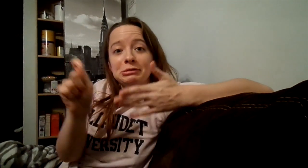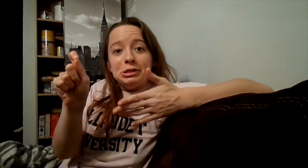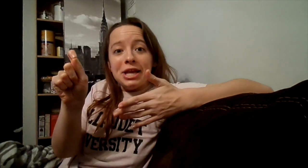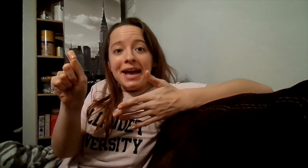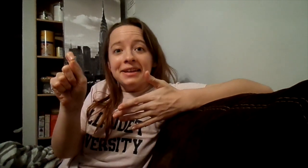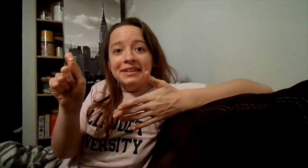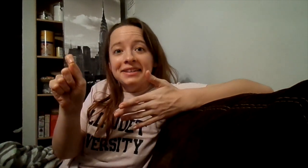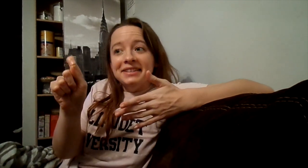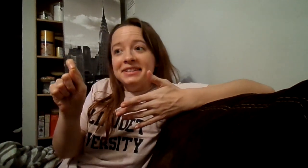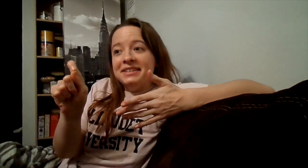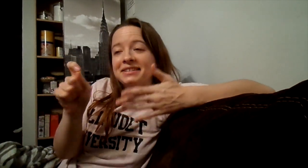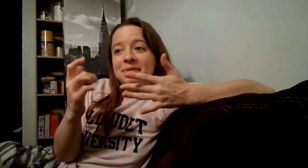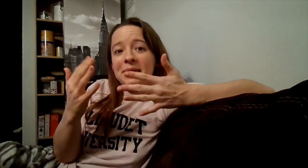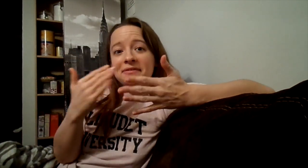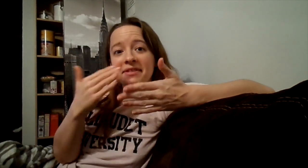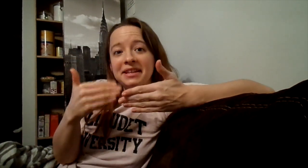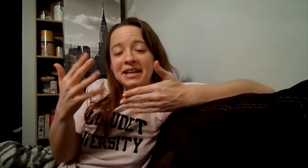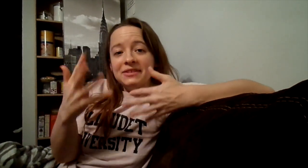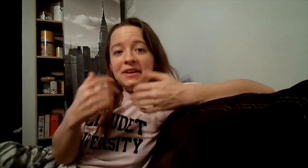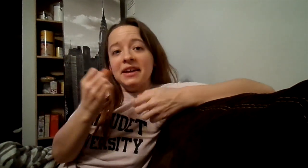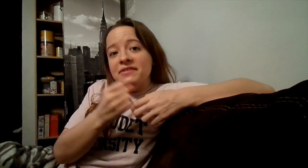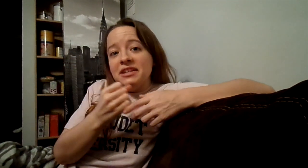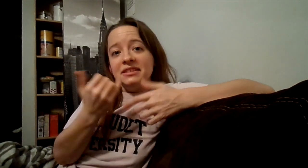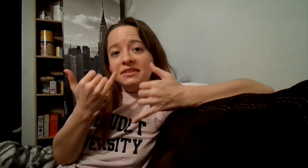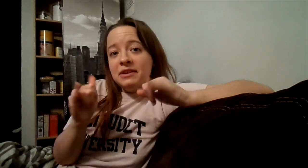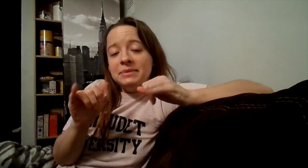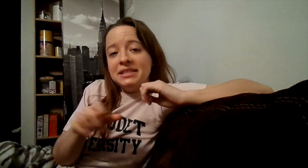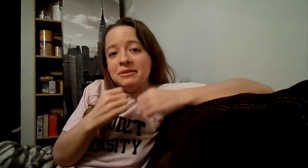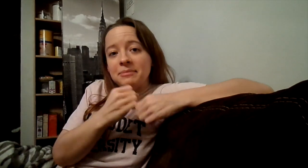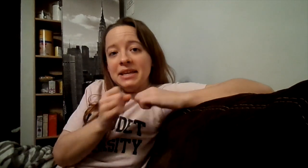check! Waiting for the next 5 years and if I'm still making